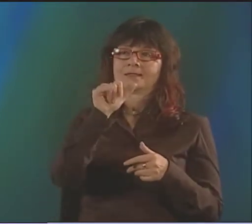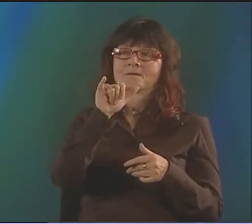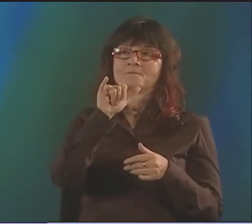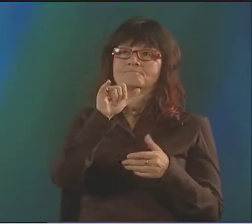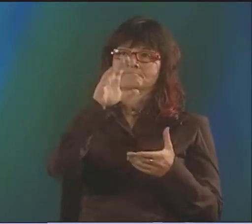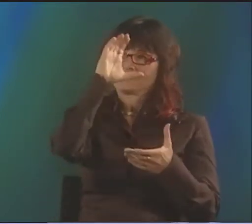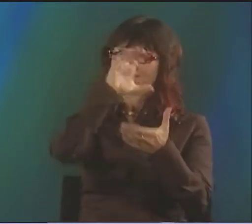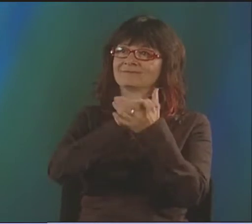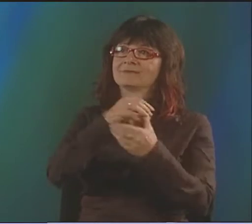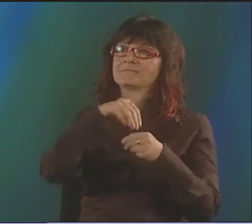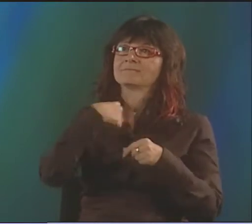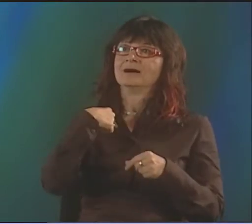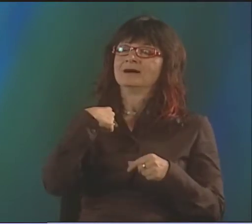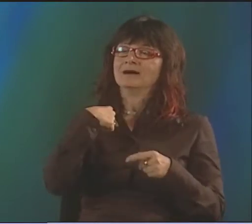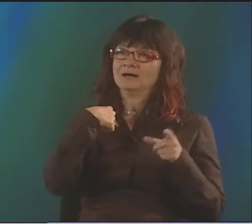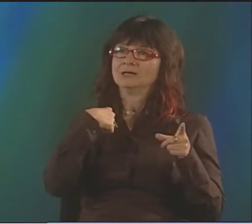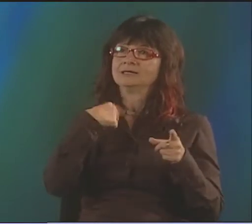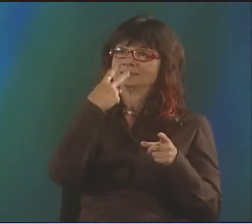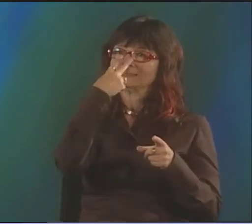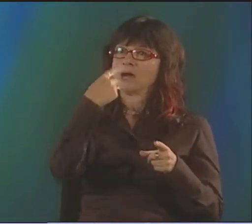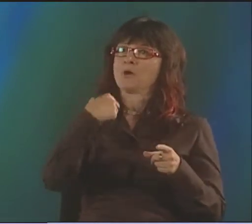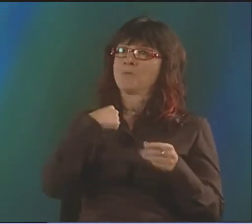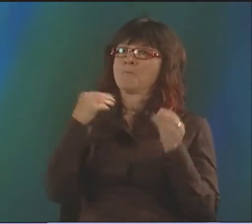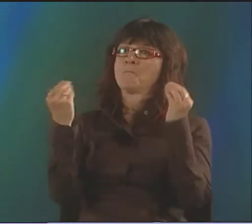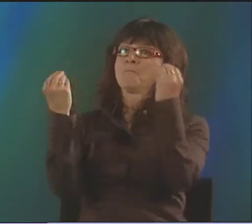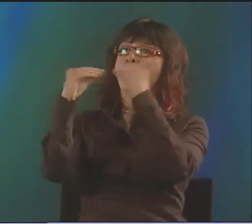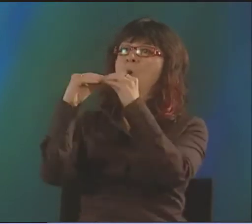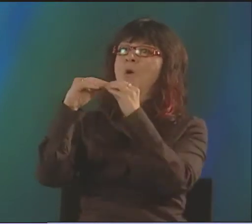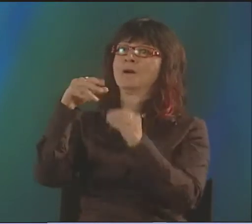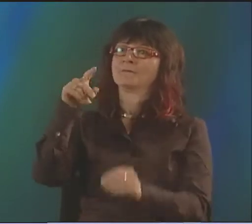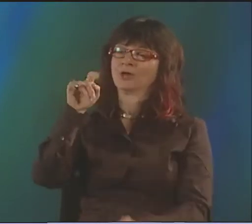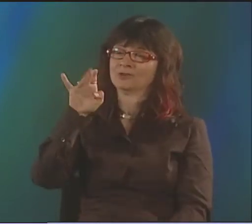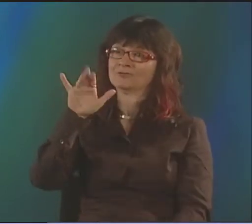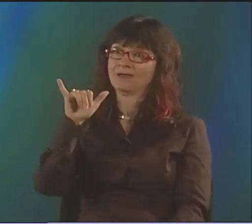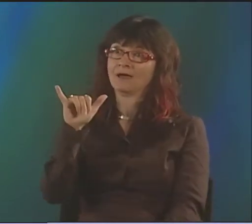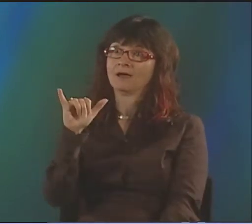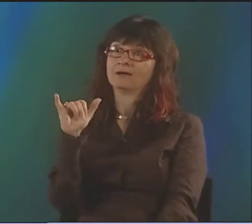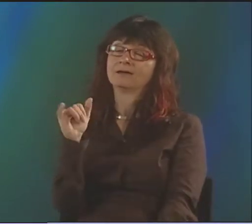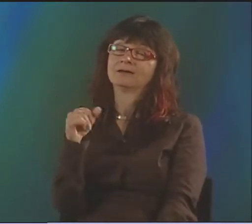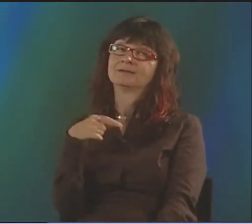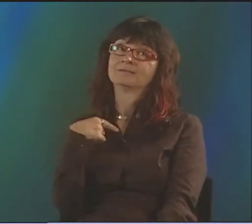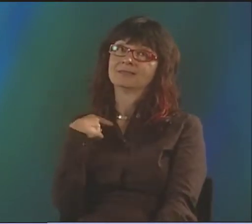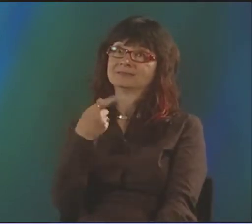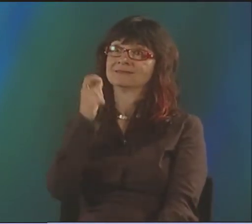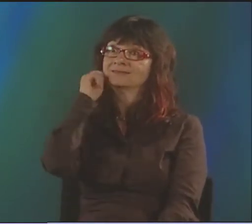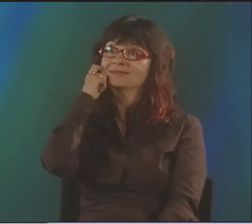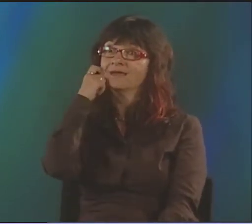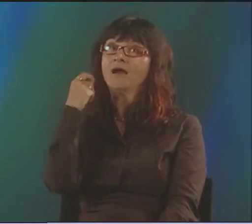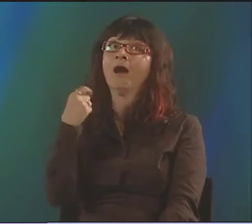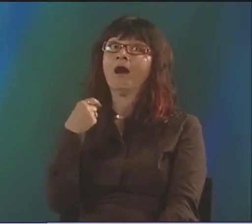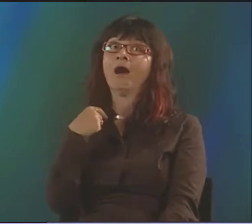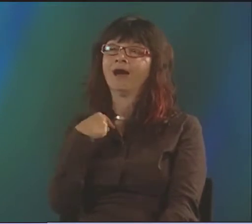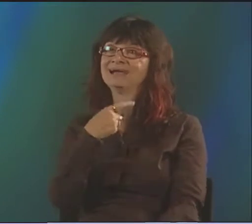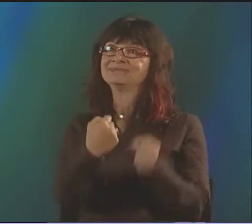ALL THESE POETS. CLAYTON VALLI BELIEVED IN ME. IT WAS AMAZING. HE SAW ME AS A POET